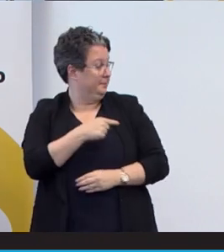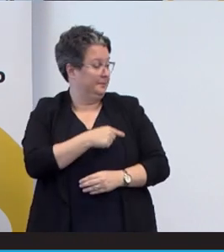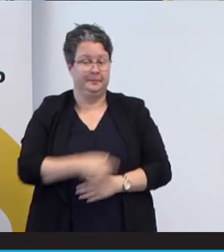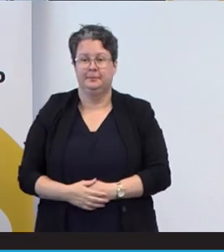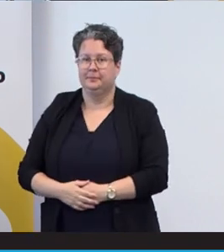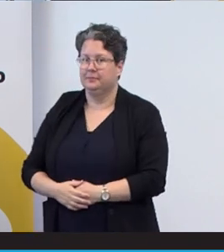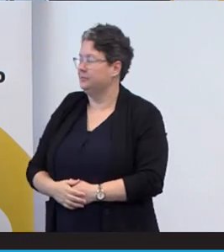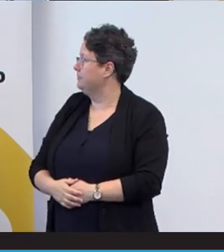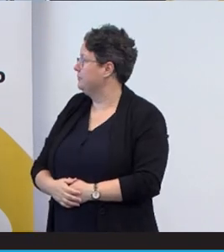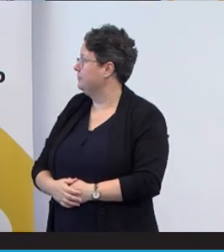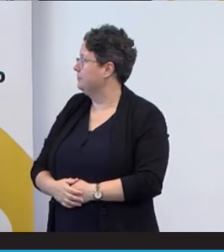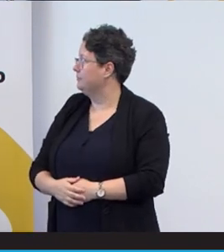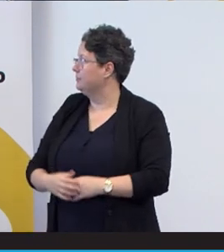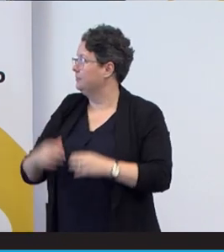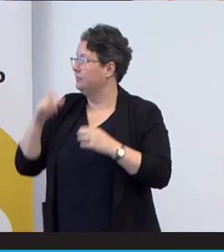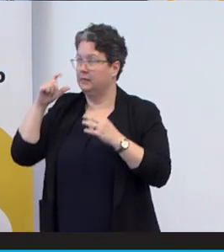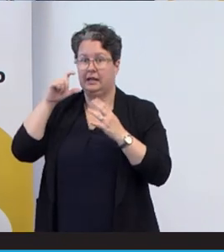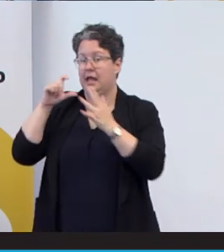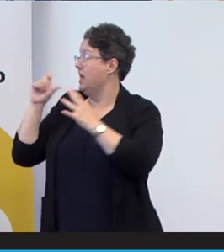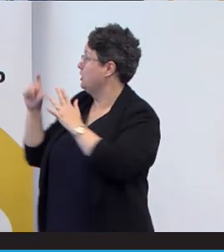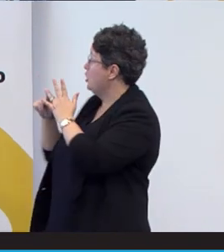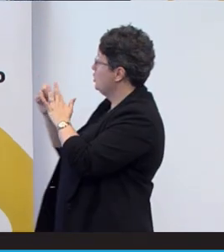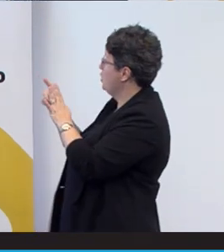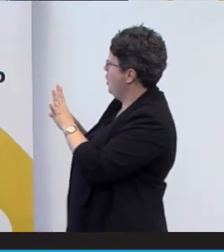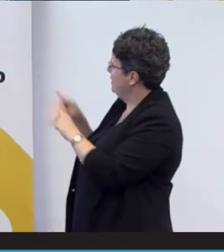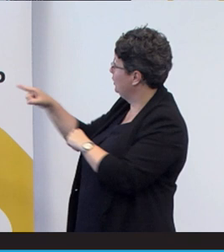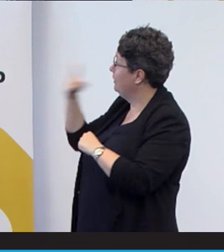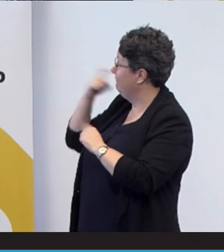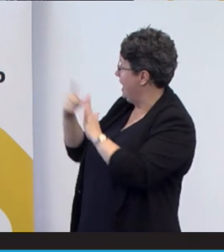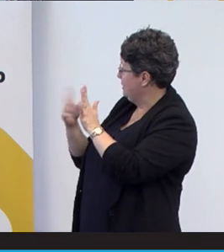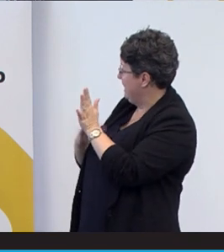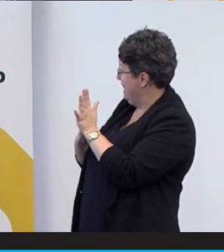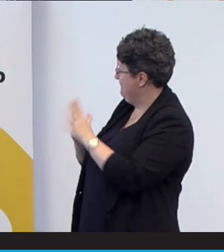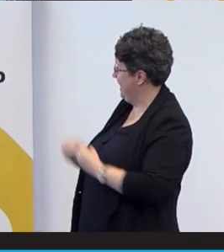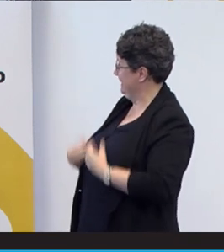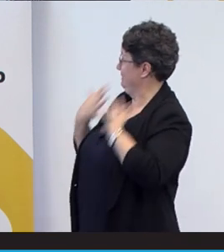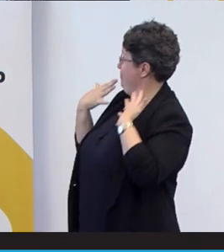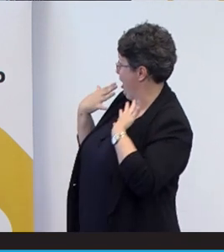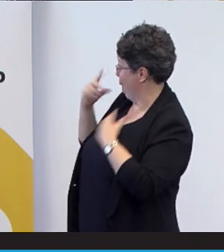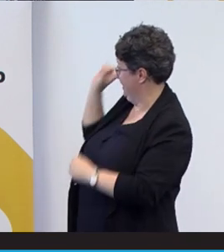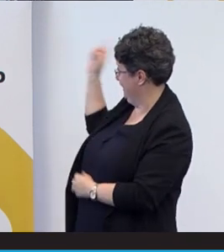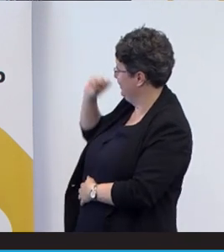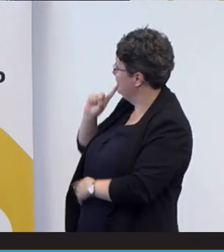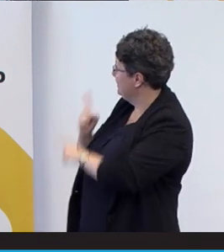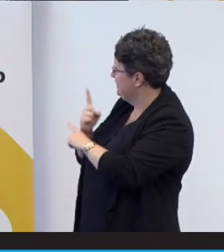And Cody you, you found Emma very inspiring when you made that comment